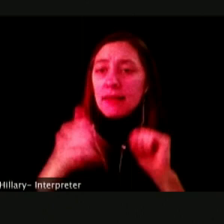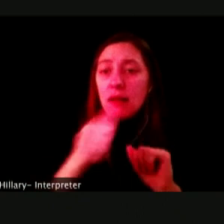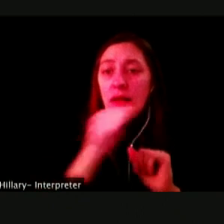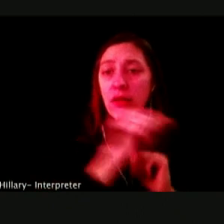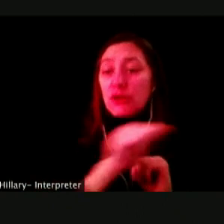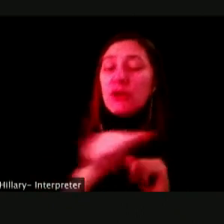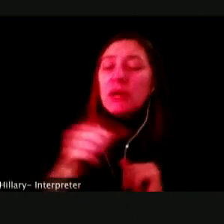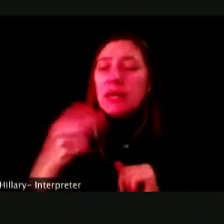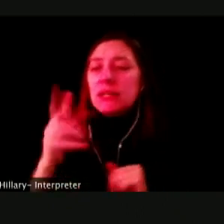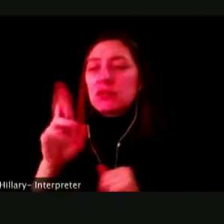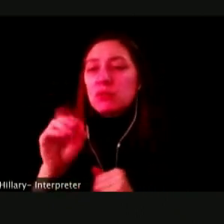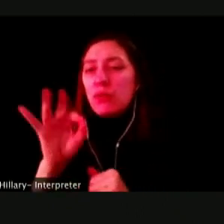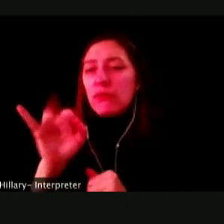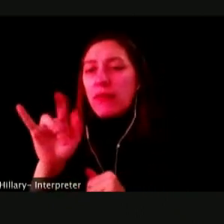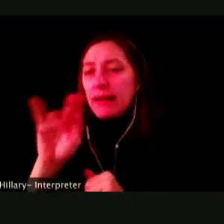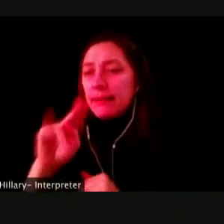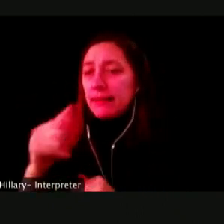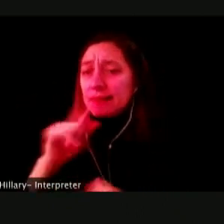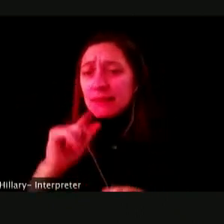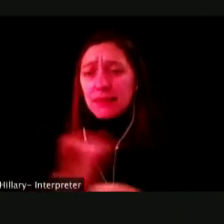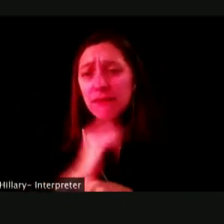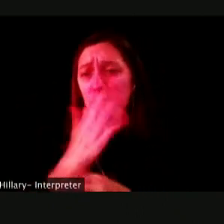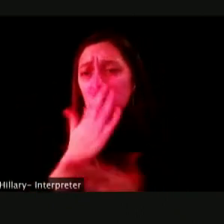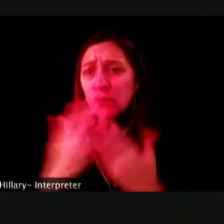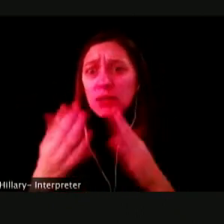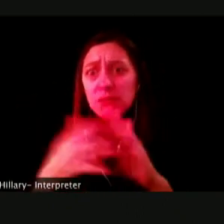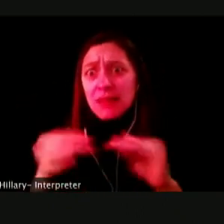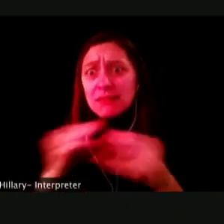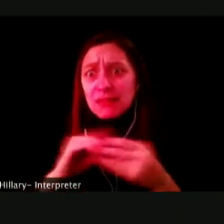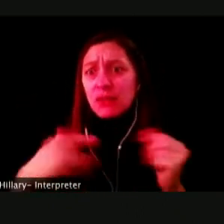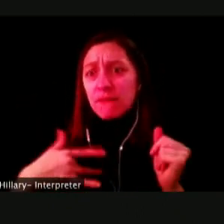WE HAVE A VERY GOOD MESSAGING YOU WILL FIND PARTICULARLY EFFECTIVE.